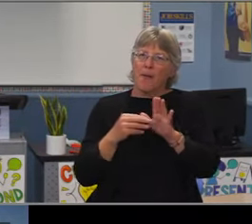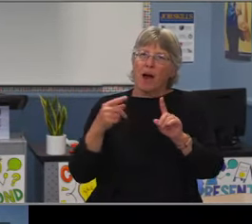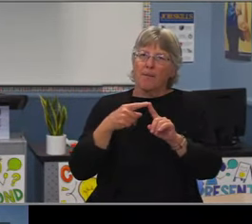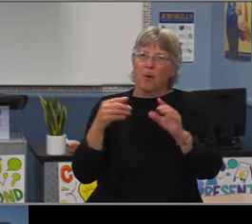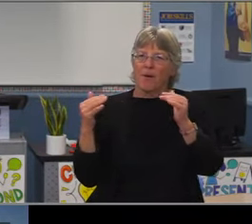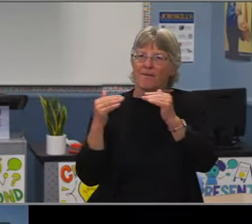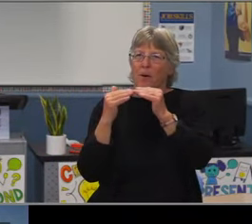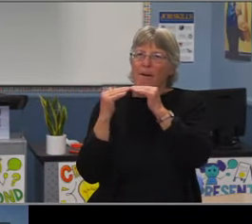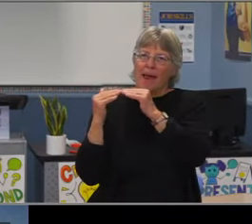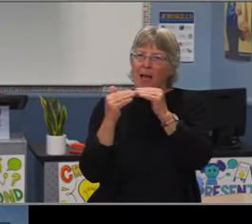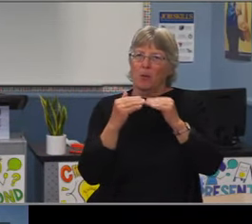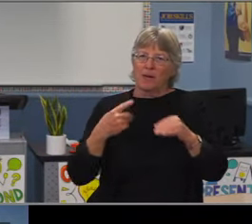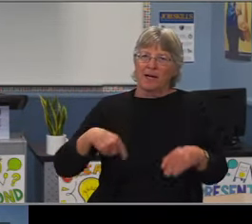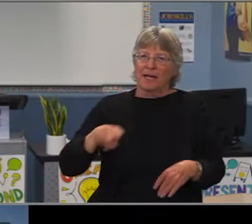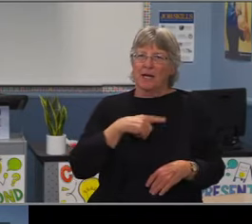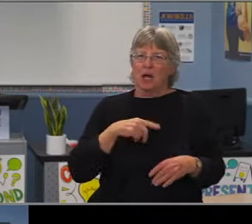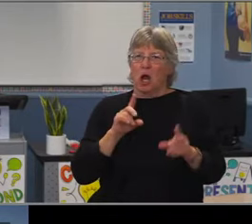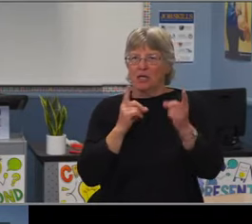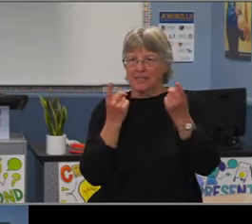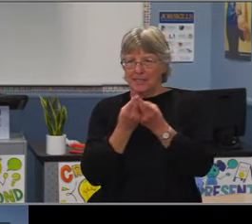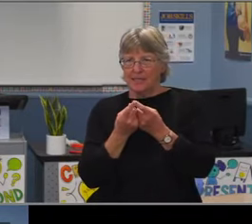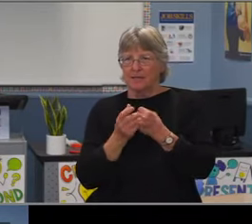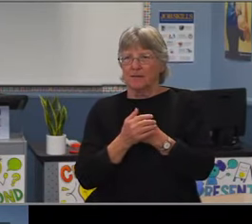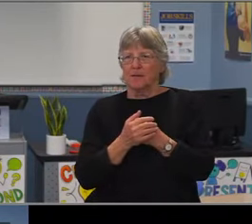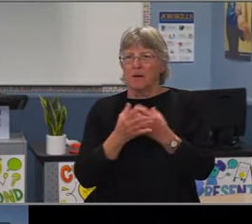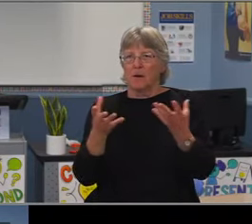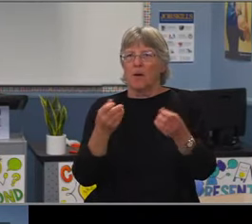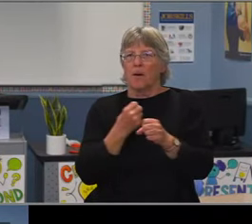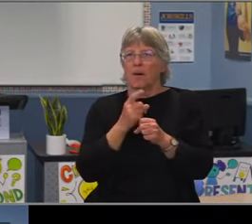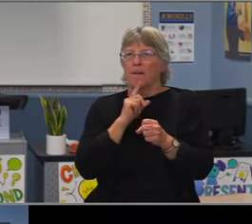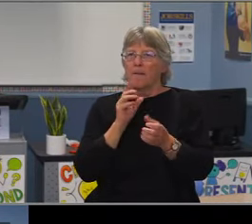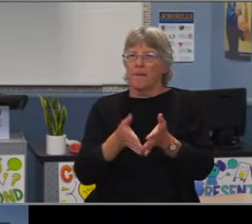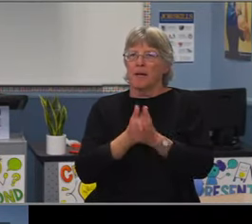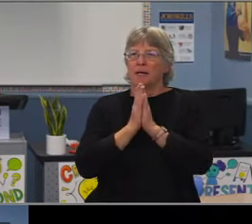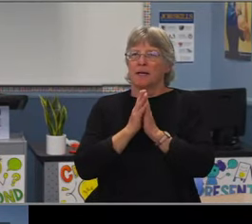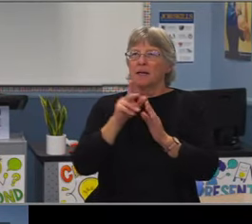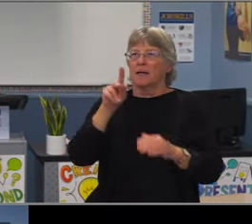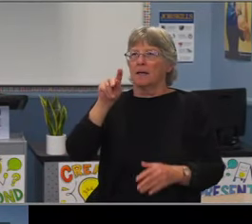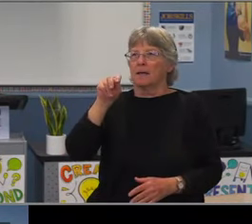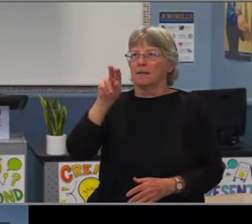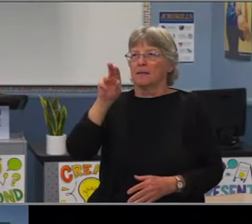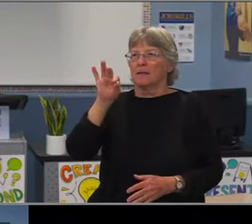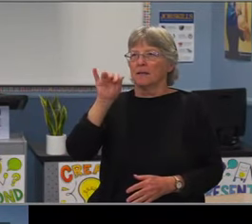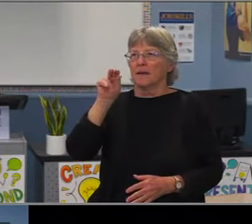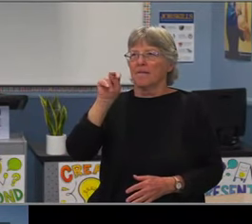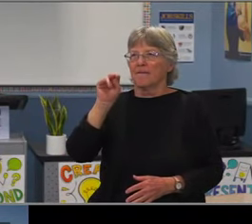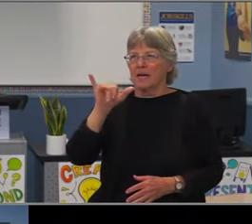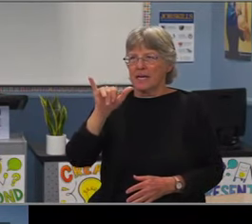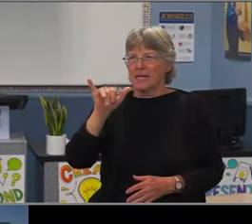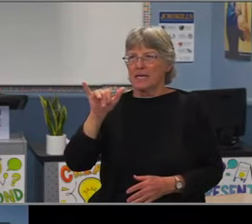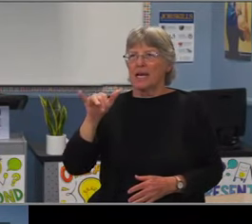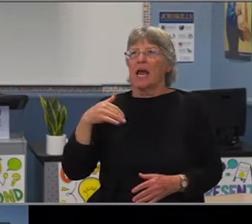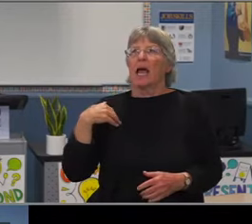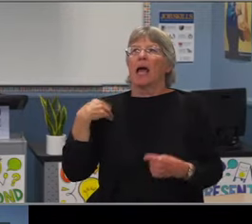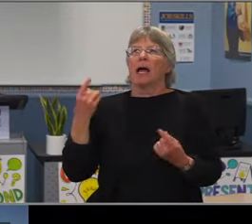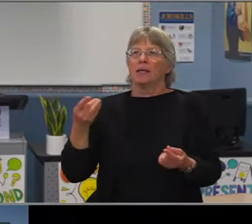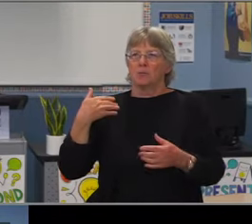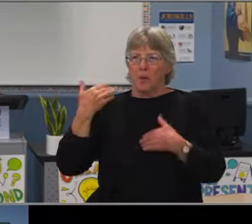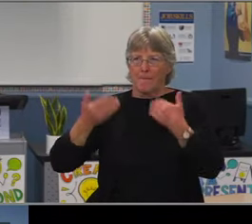to sit with you during different site visits and get to know all the work that you've done, not just in your career here in Long Beach,